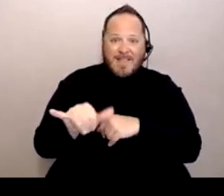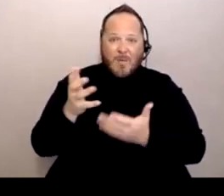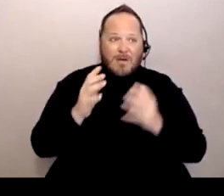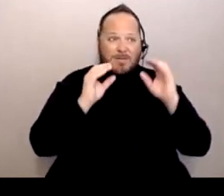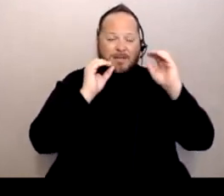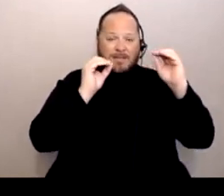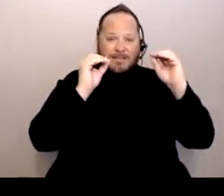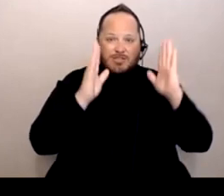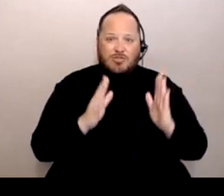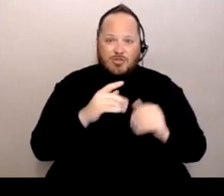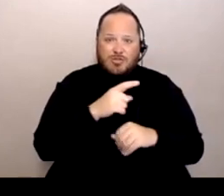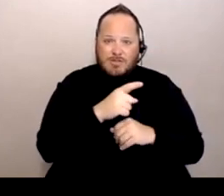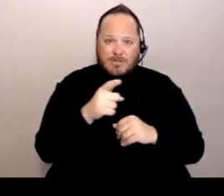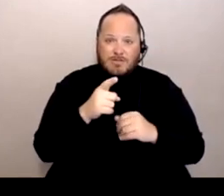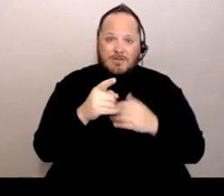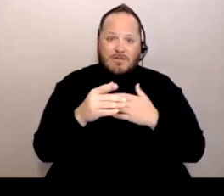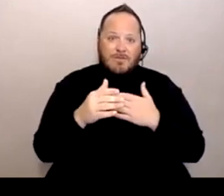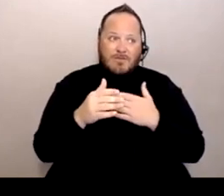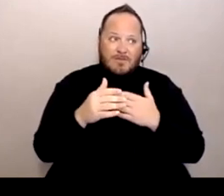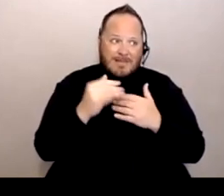whether they wanted to come back that quickly or not.